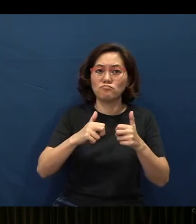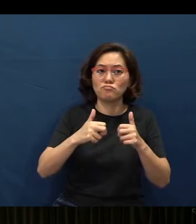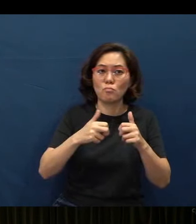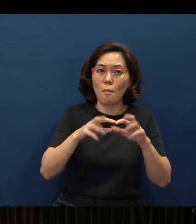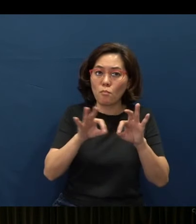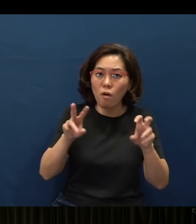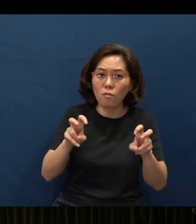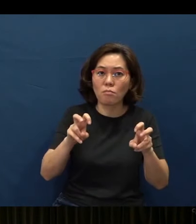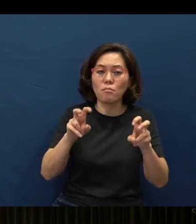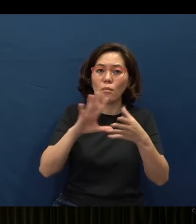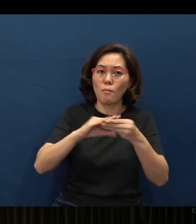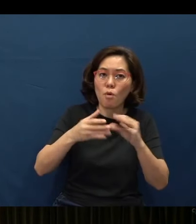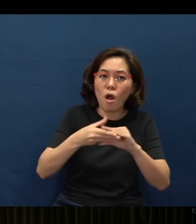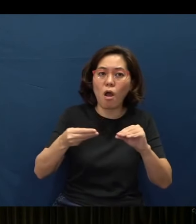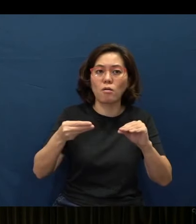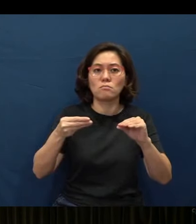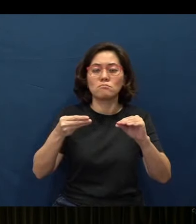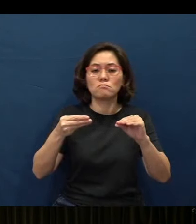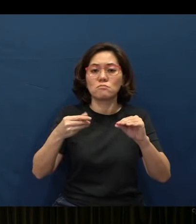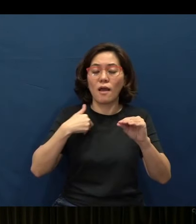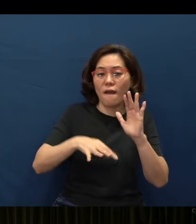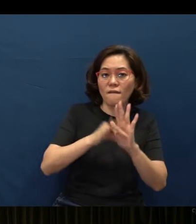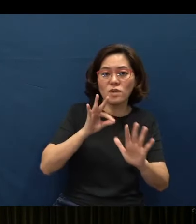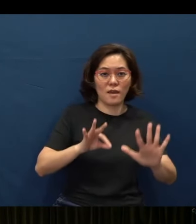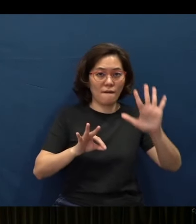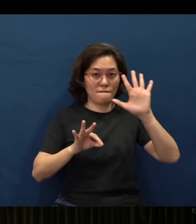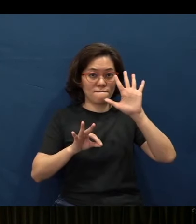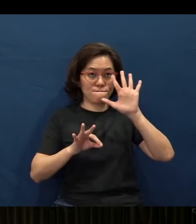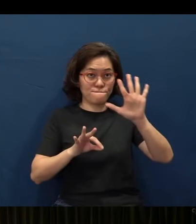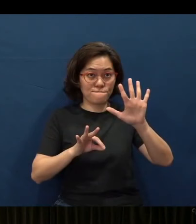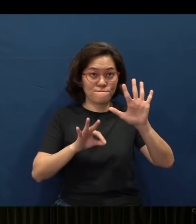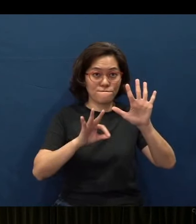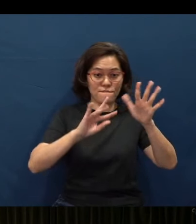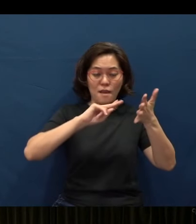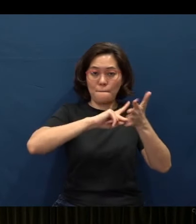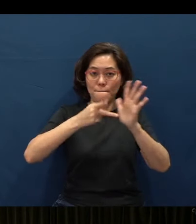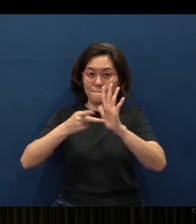I can find here a five-fold purpose of the book of Proverbs.